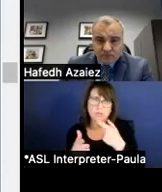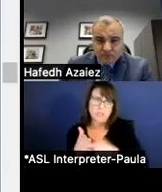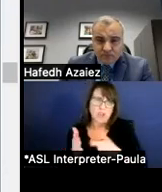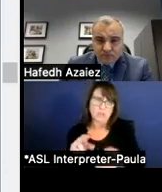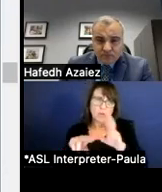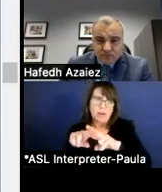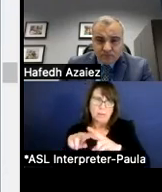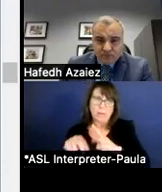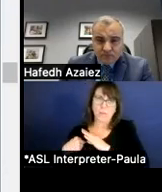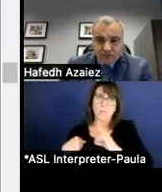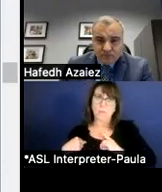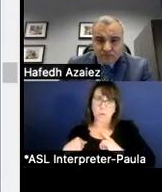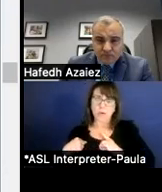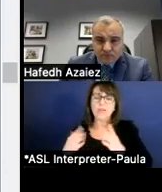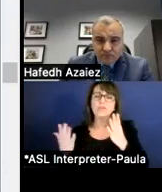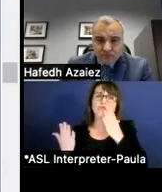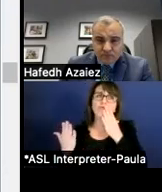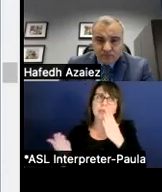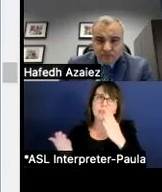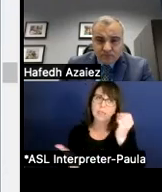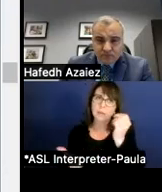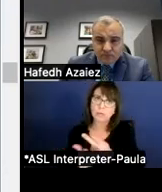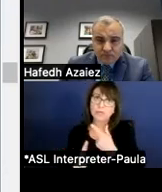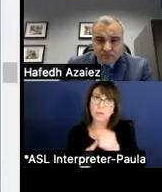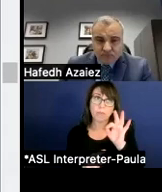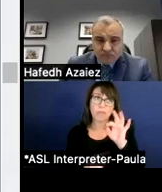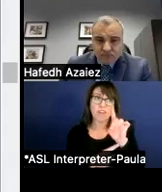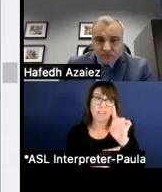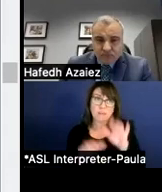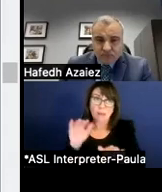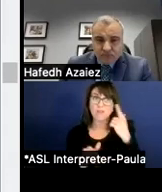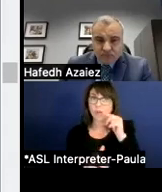graciously approved an appropriation out of fund balance for $3 million last year